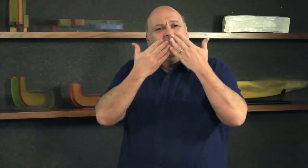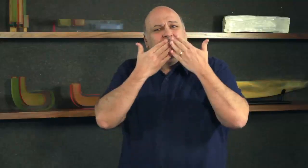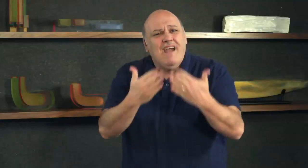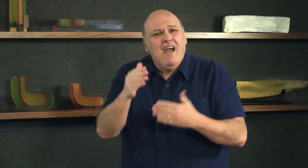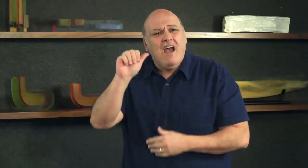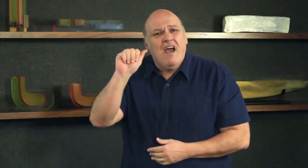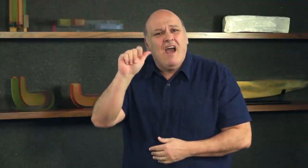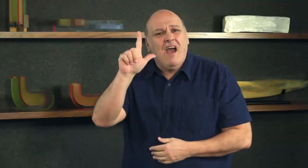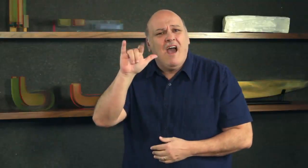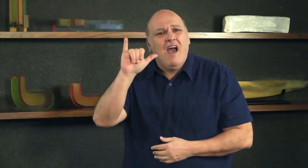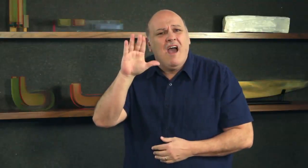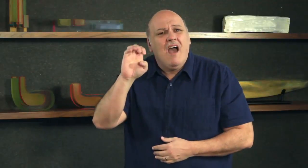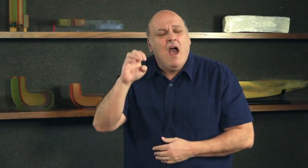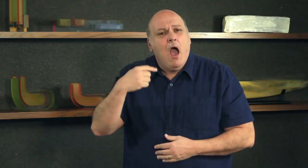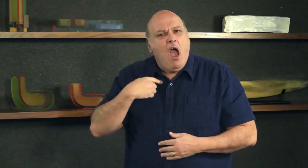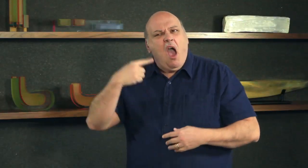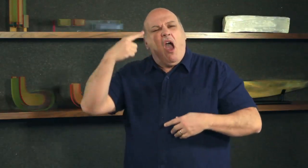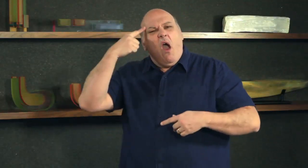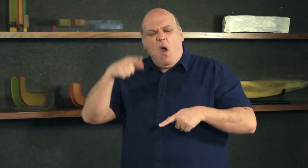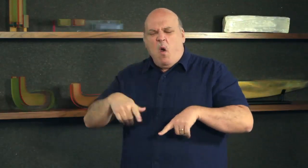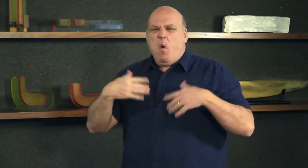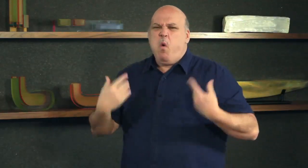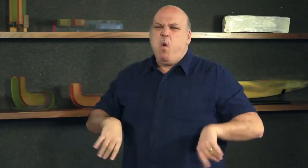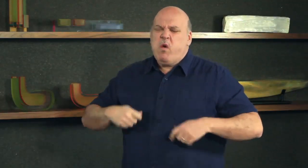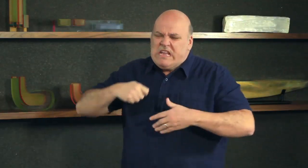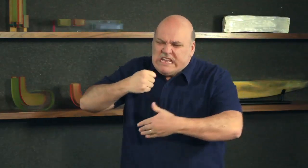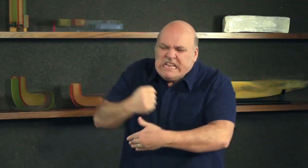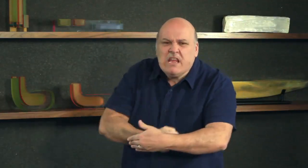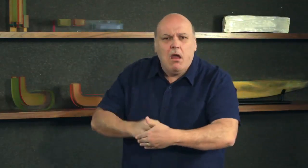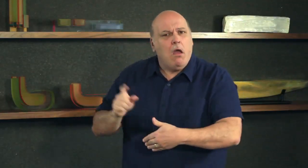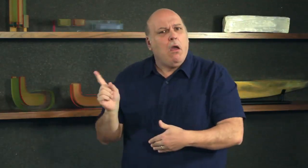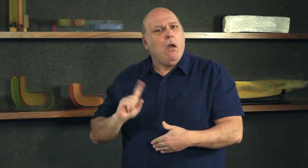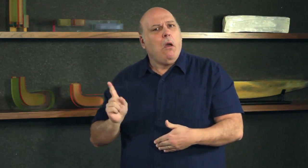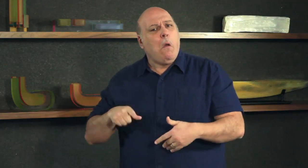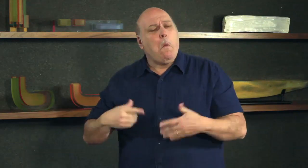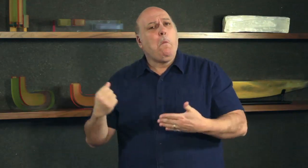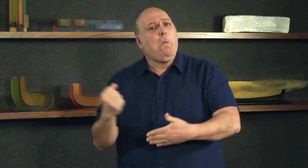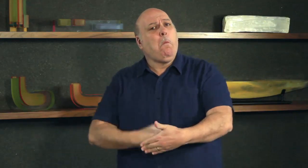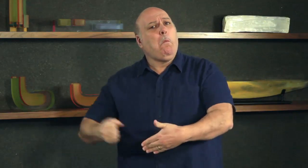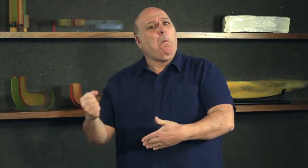That is a delicious dip. It can be